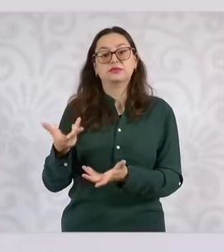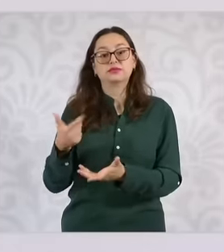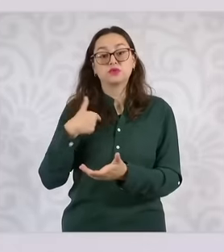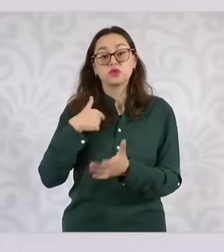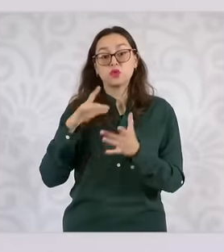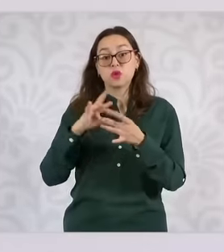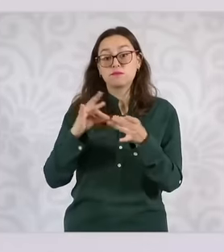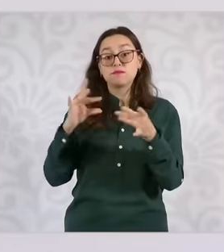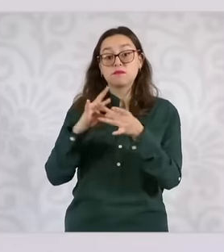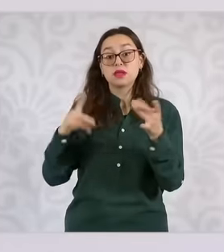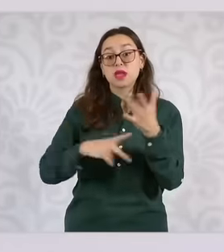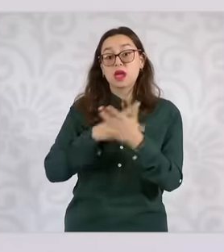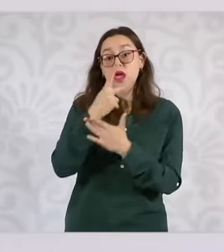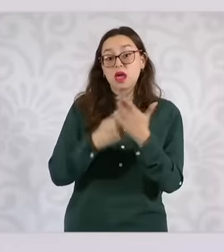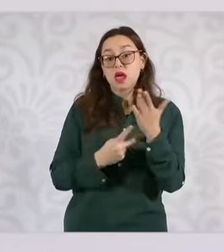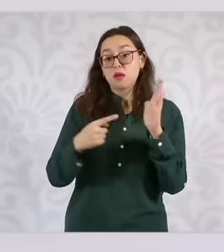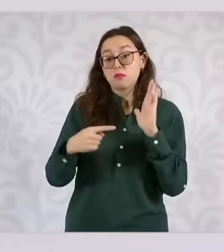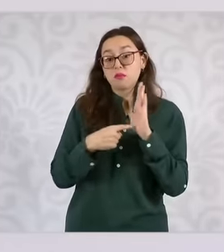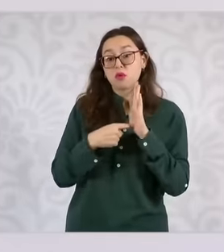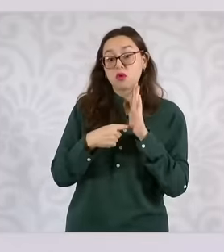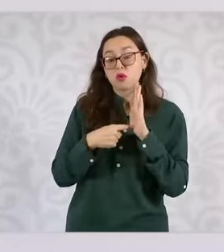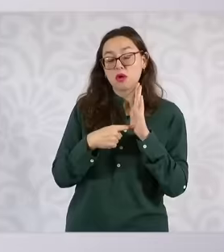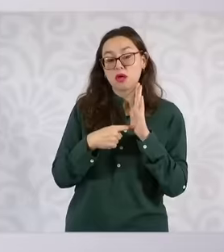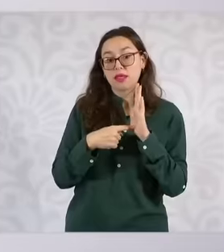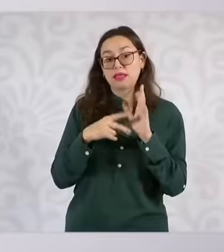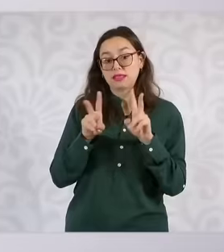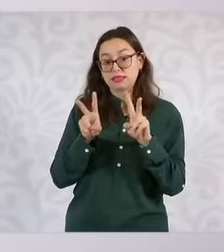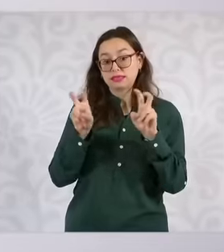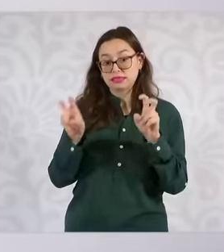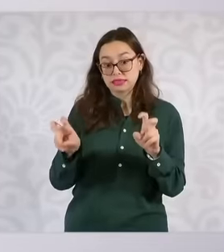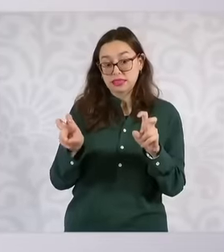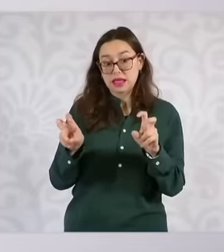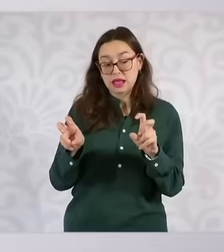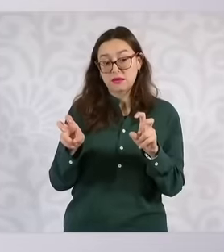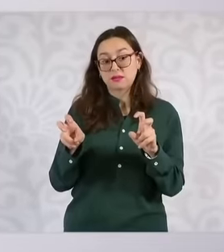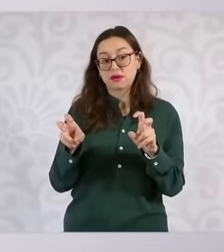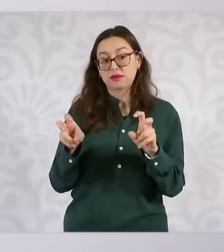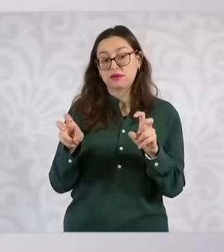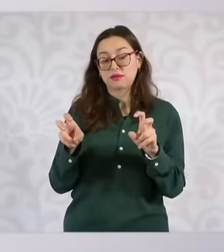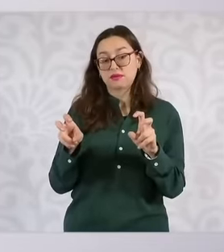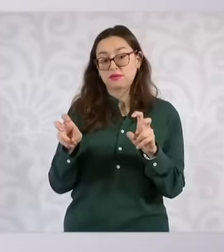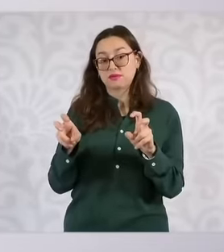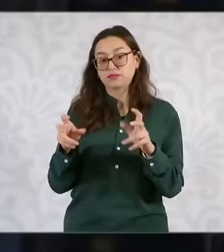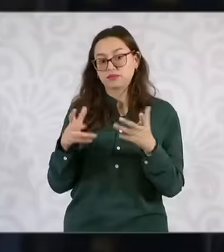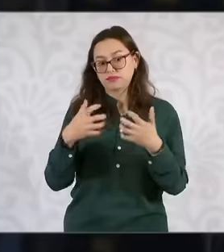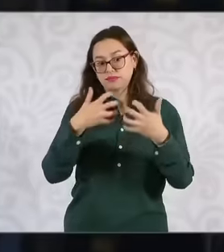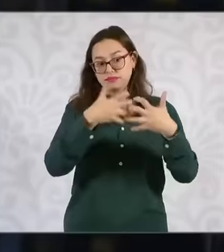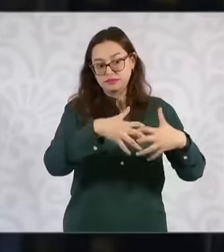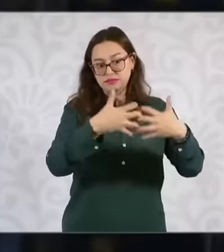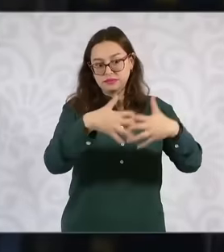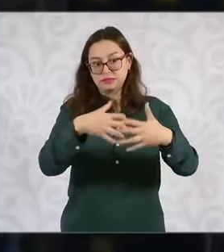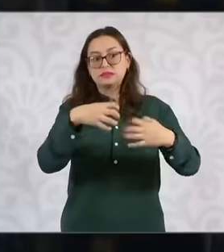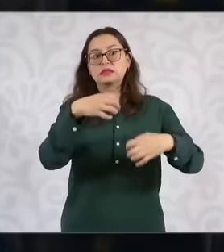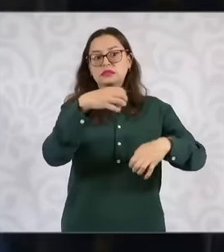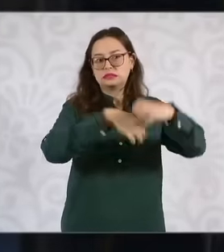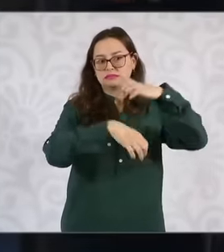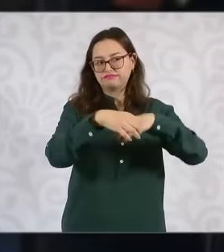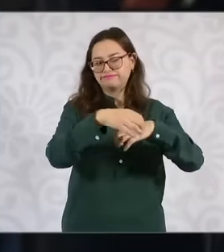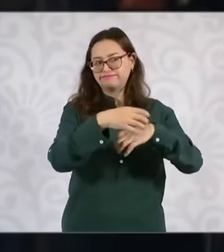relocation program we have to promote relocation and regional development, he was